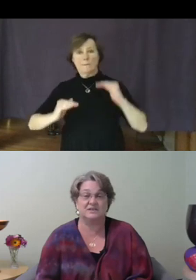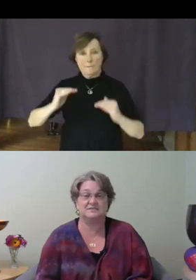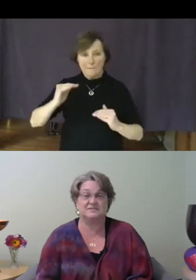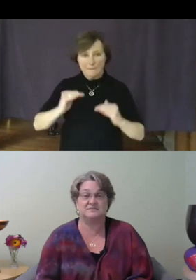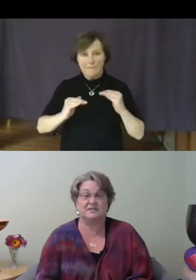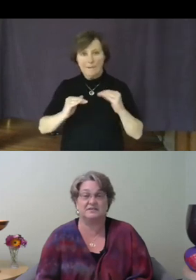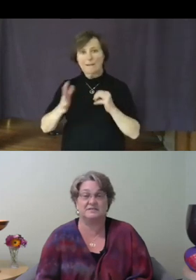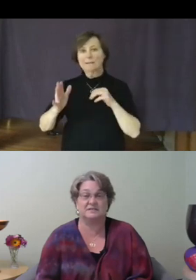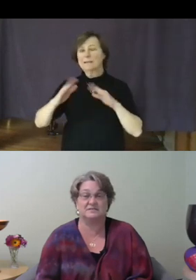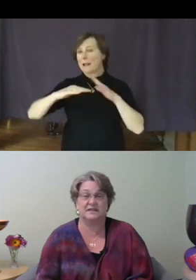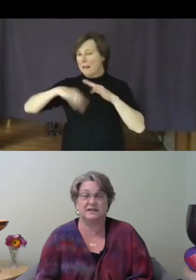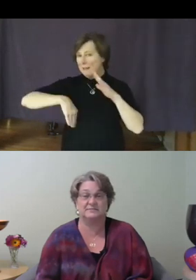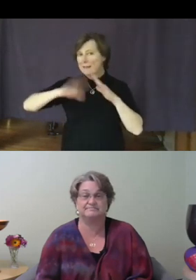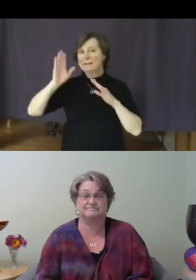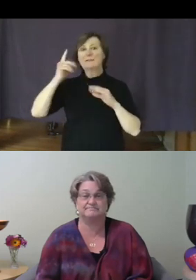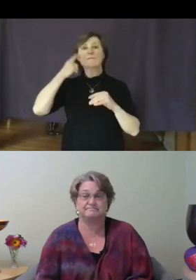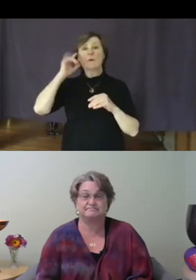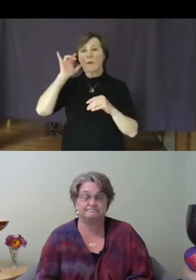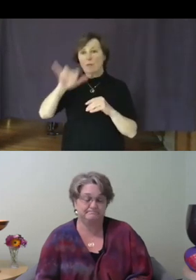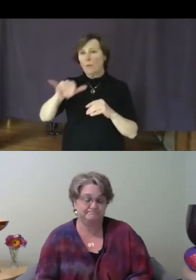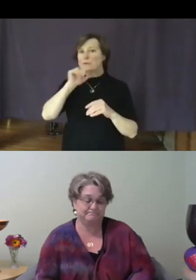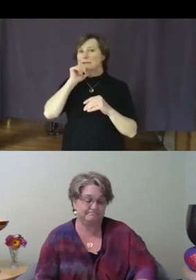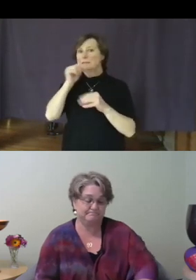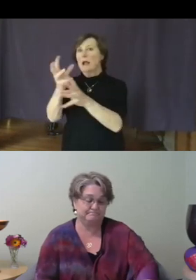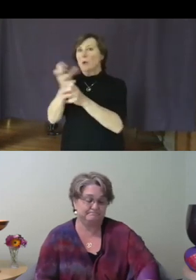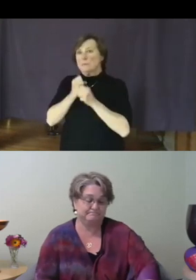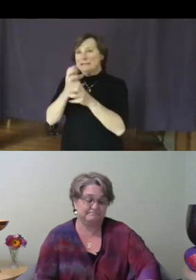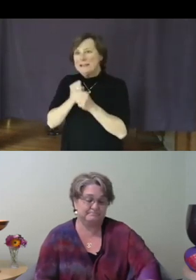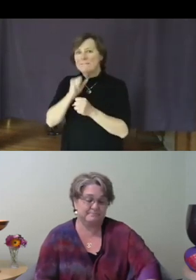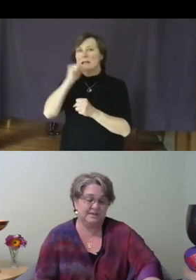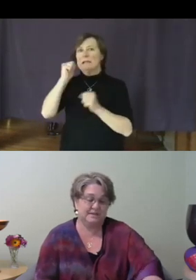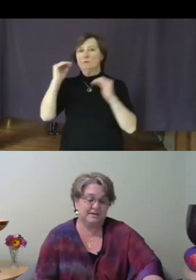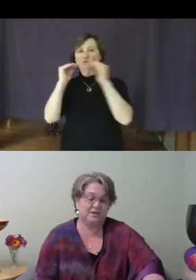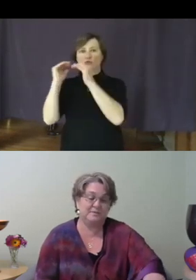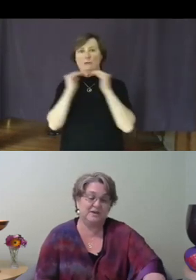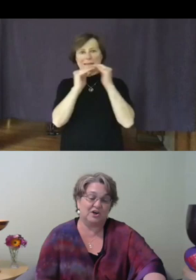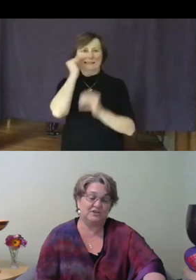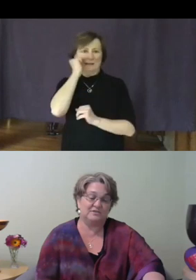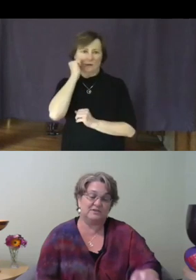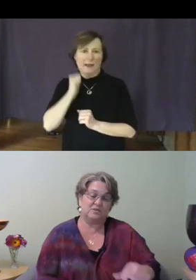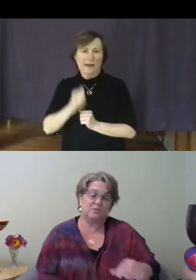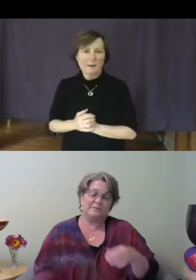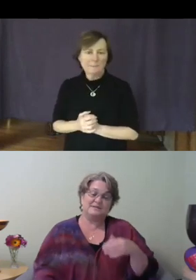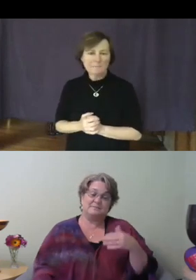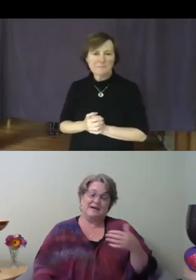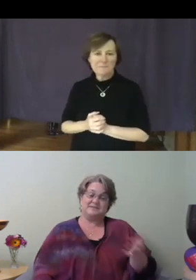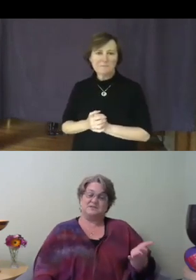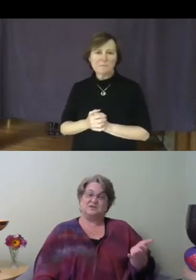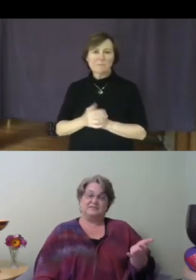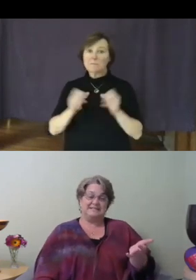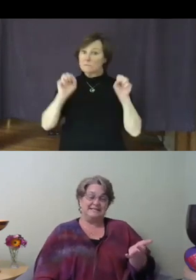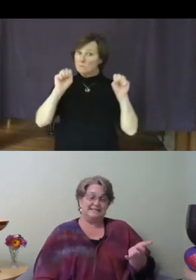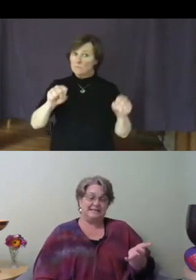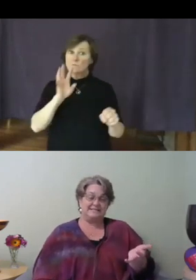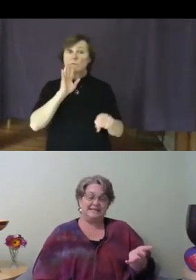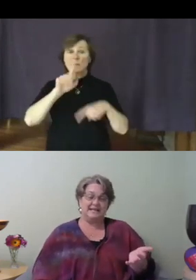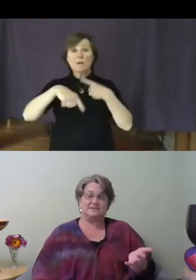every single day. It could be argued that the Wilmington massacre of 1898, the